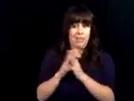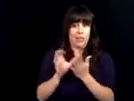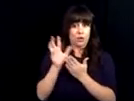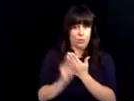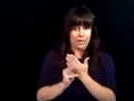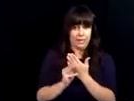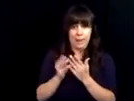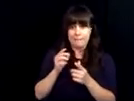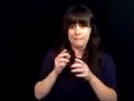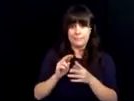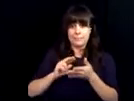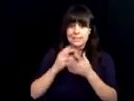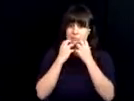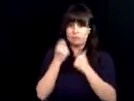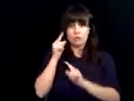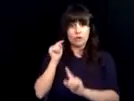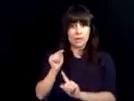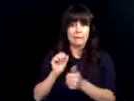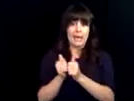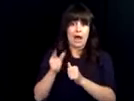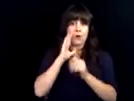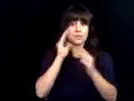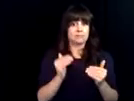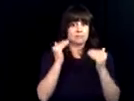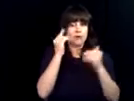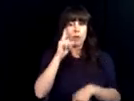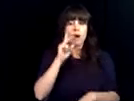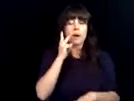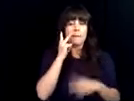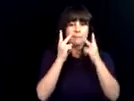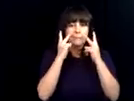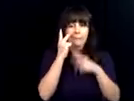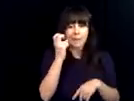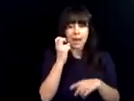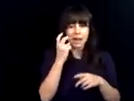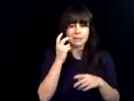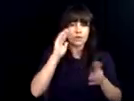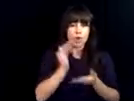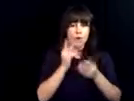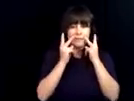Gardener on how developing a sick a curriculum has helped him happy 100th year to dbvi. Thank you so much. I am Megan, you heard about robotics and how impactful it was, let's here